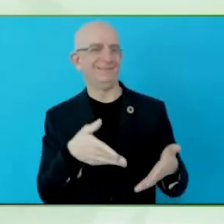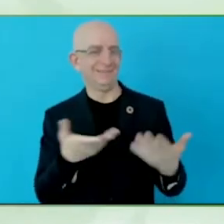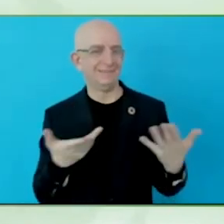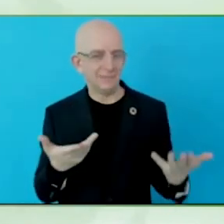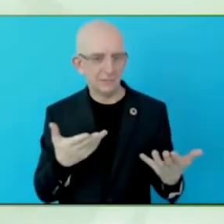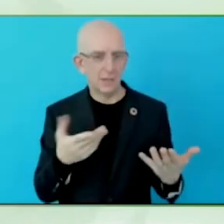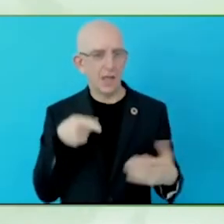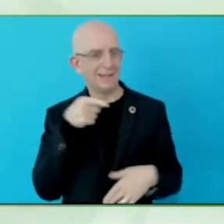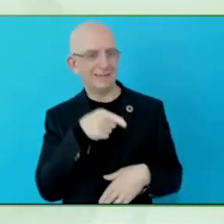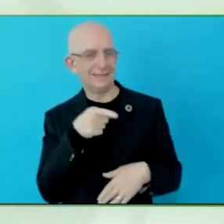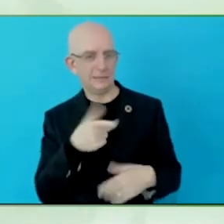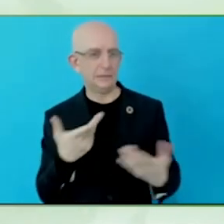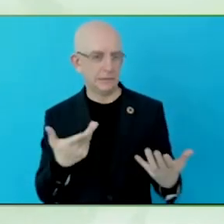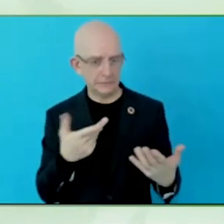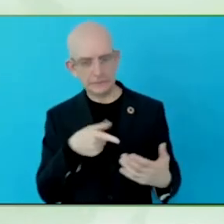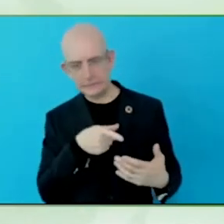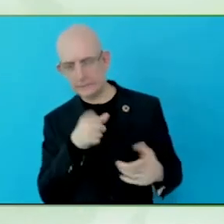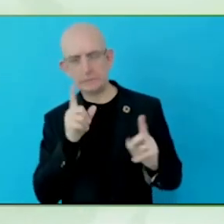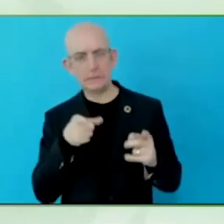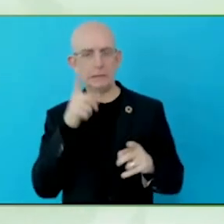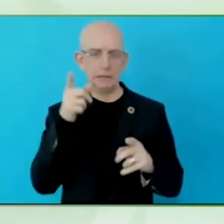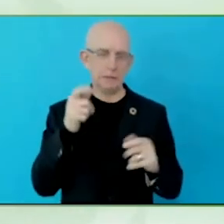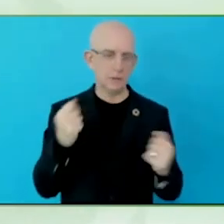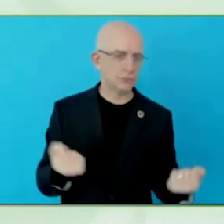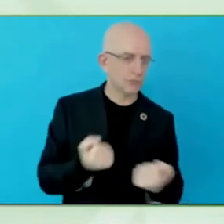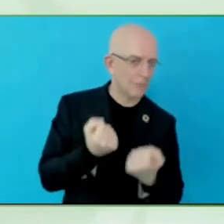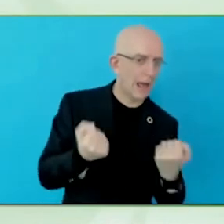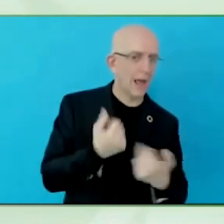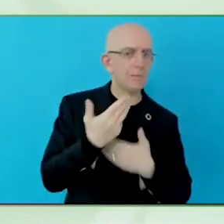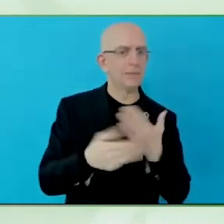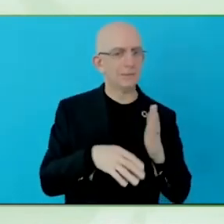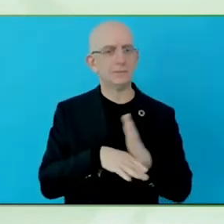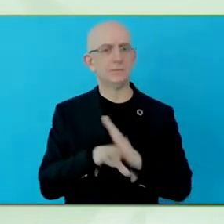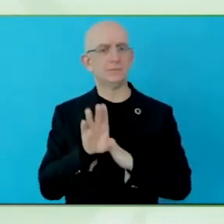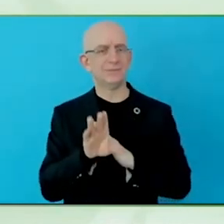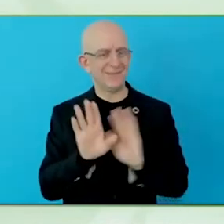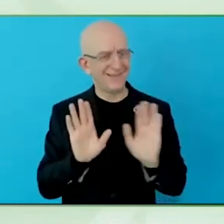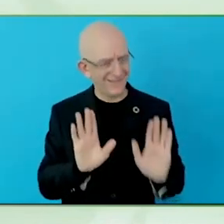But even more fundamental, every country invests in communication,